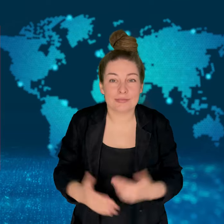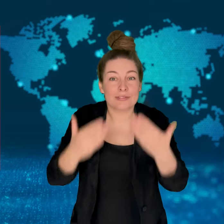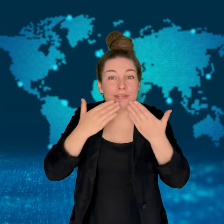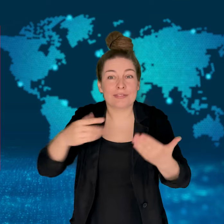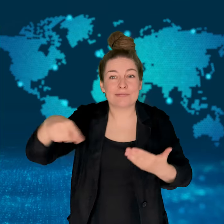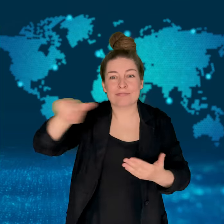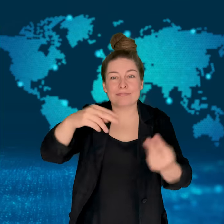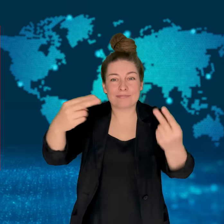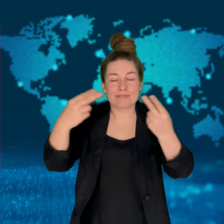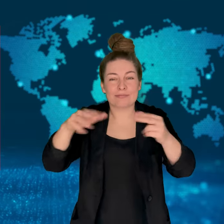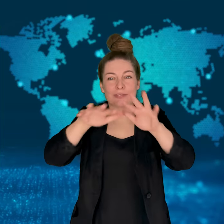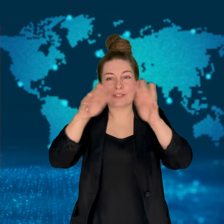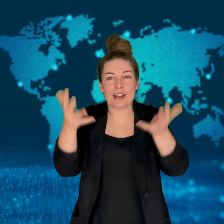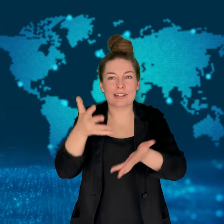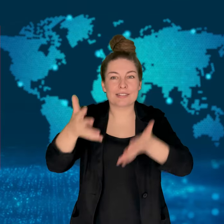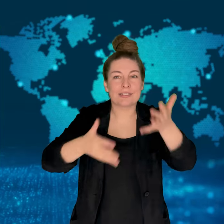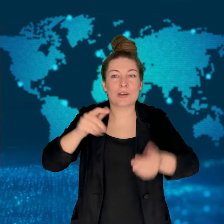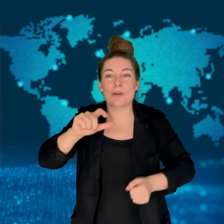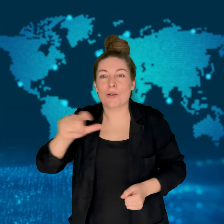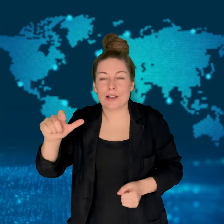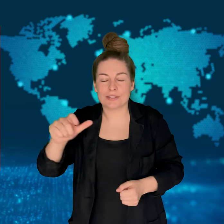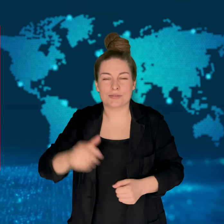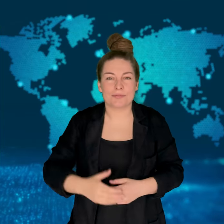Thank you for watching WorldSign Week.